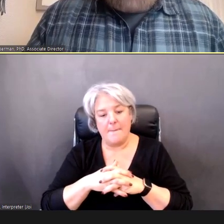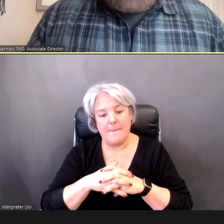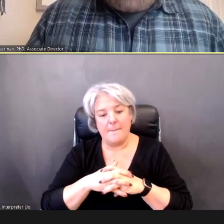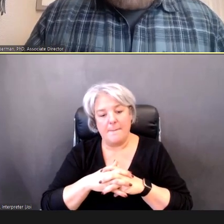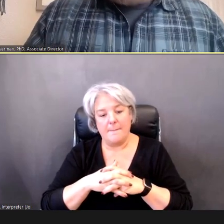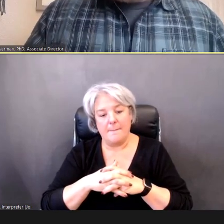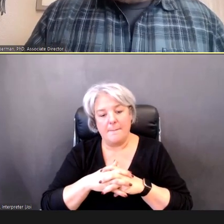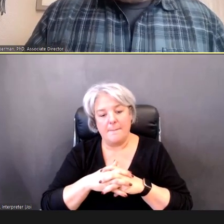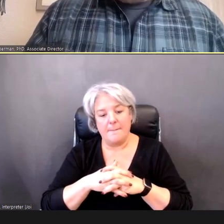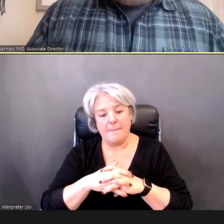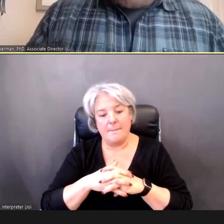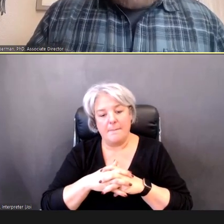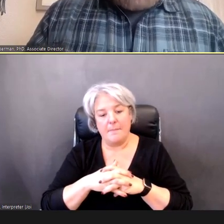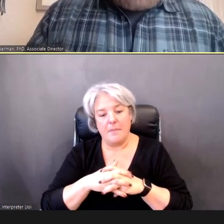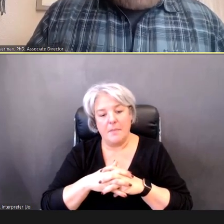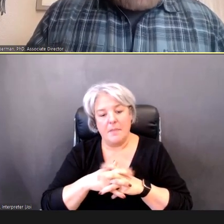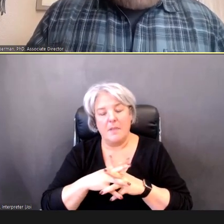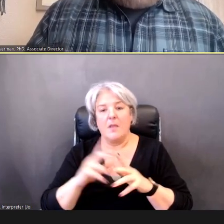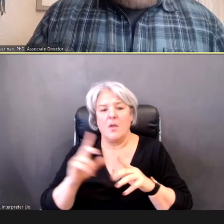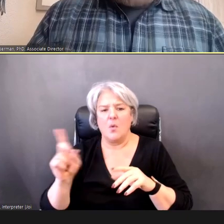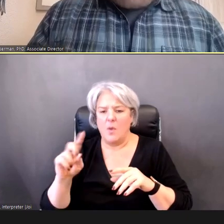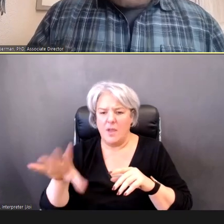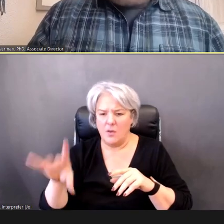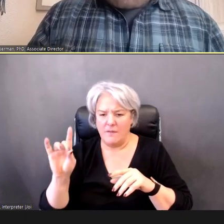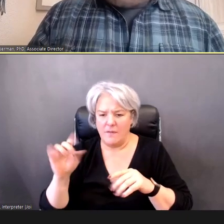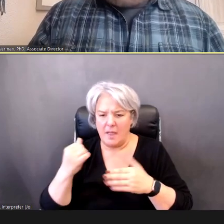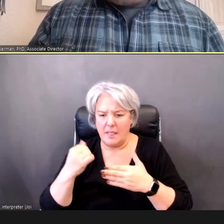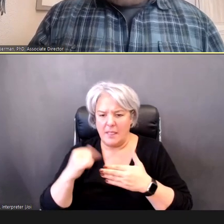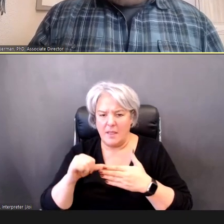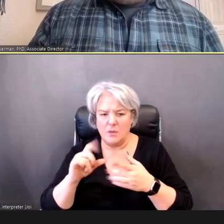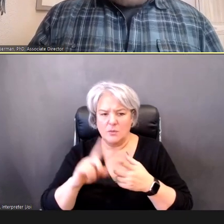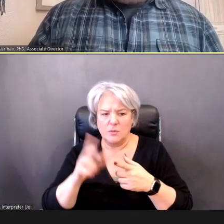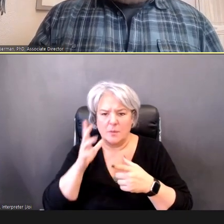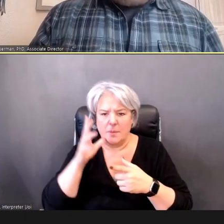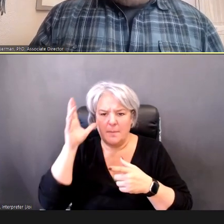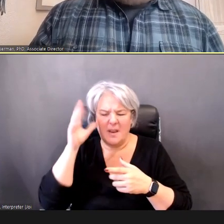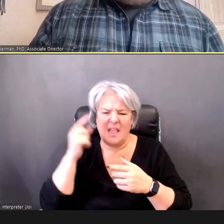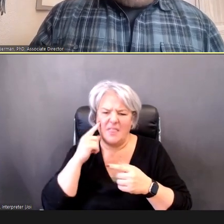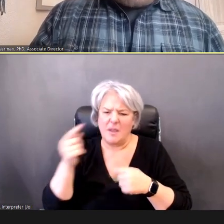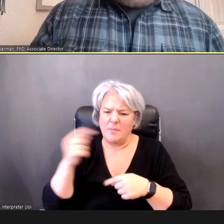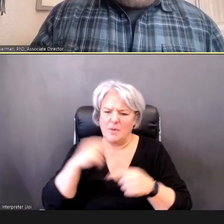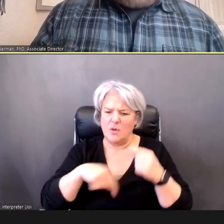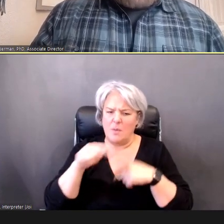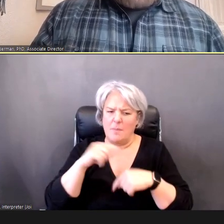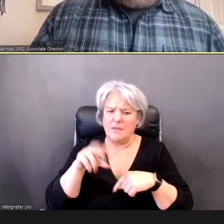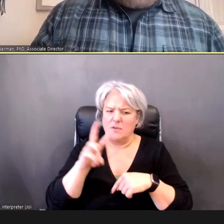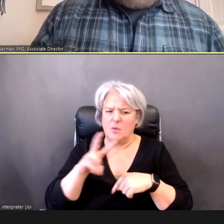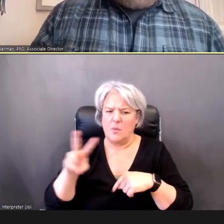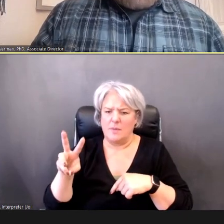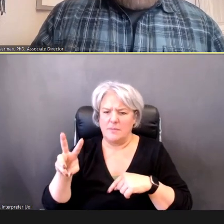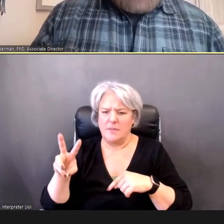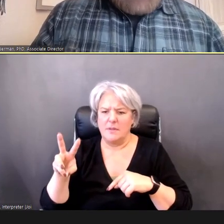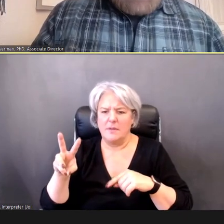(After a pause), so where to find letters for parents? I think I'm going to go back to that Web site, so some of you --